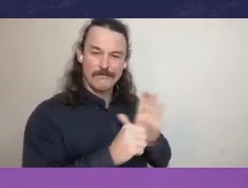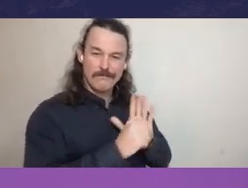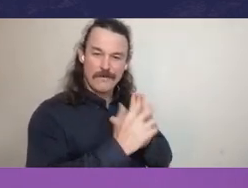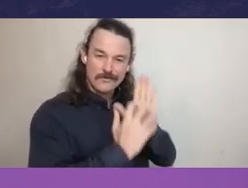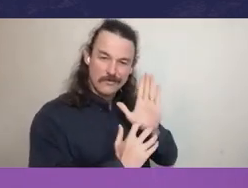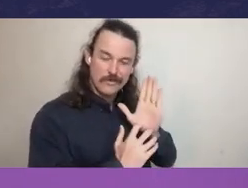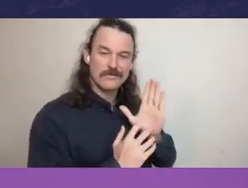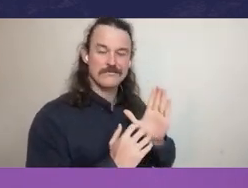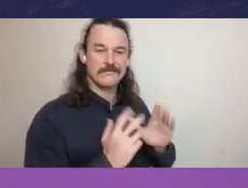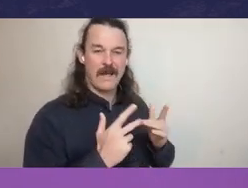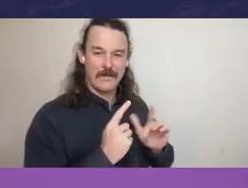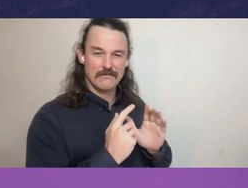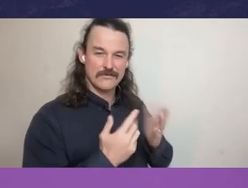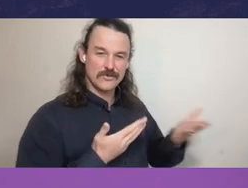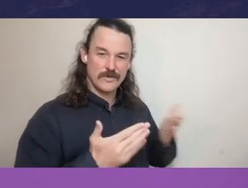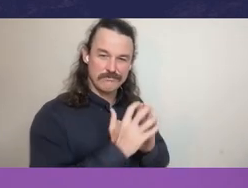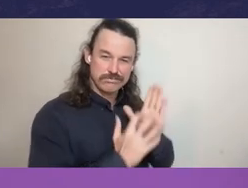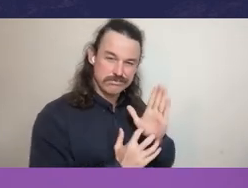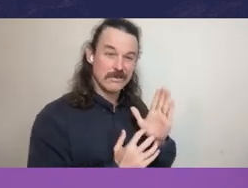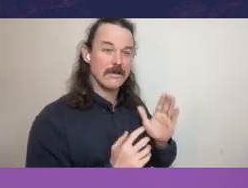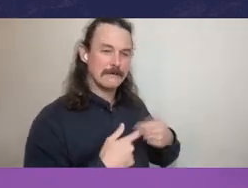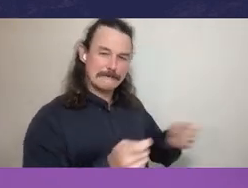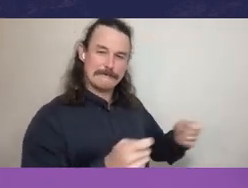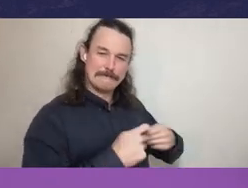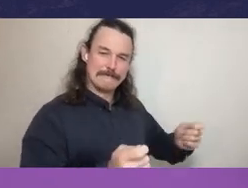to build, rebuild or to build trust by openly